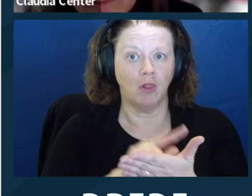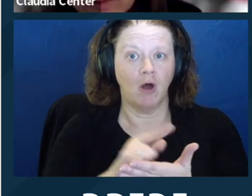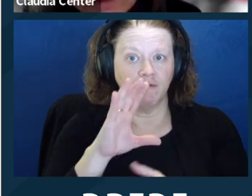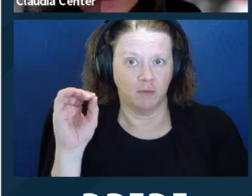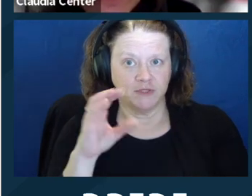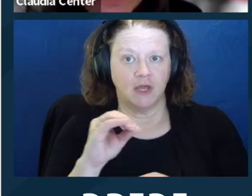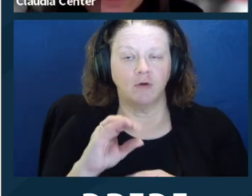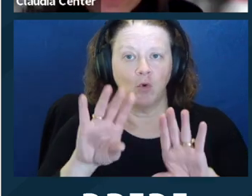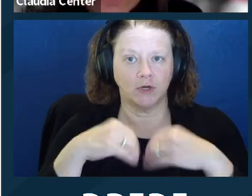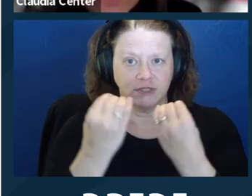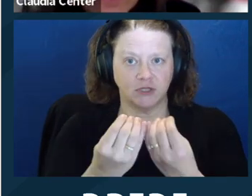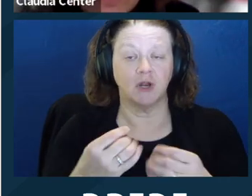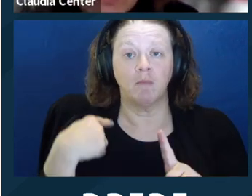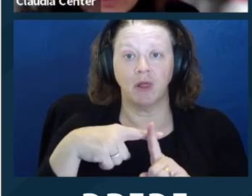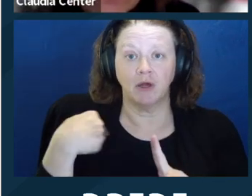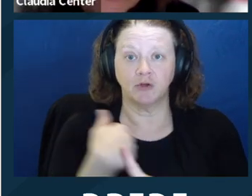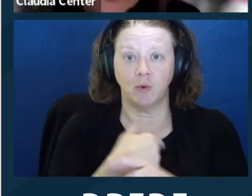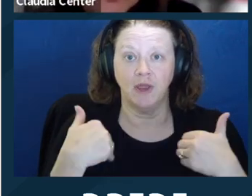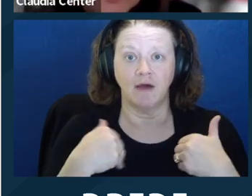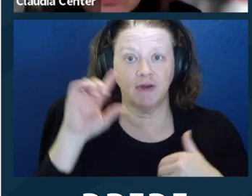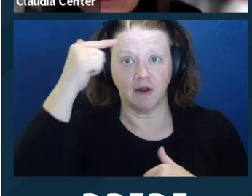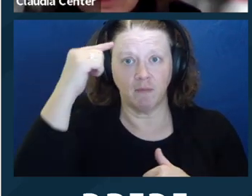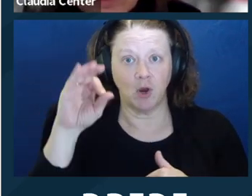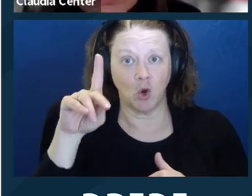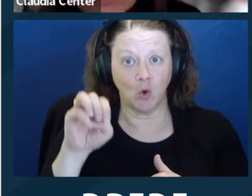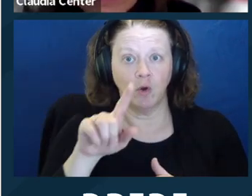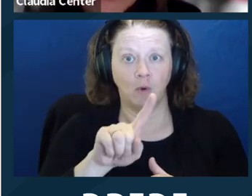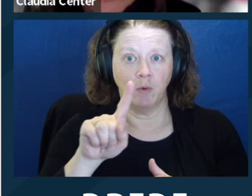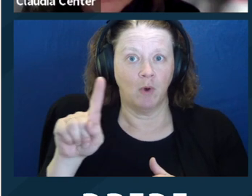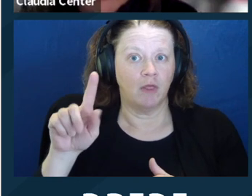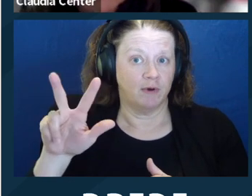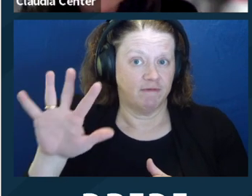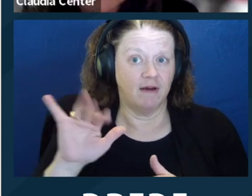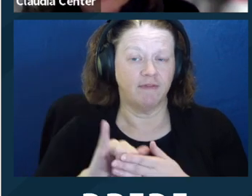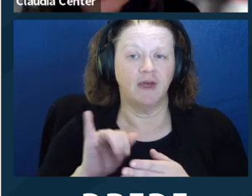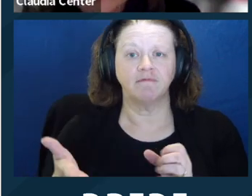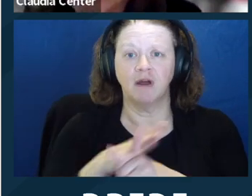and organizations. And we also have government code 11135 which covers state agencies and